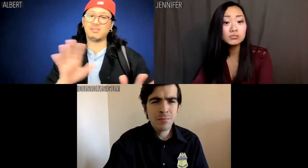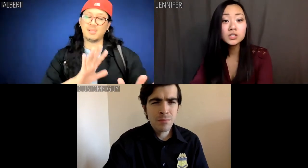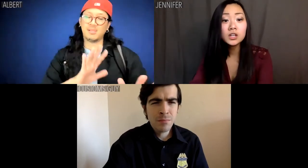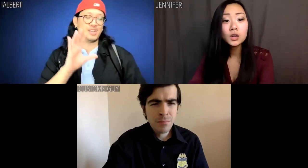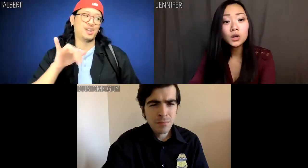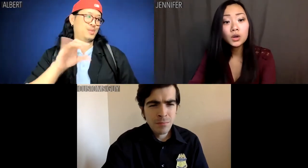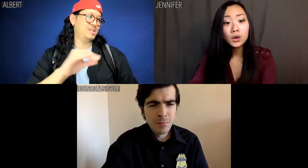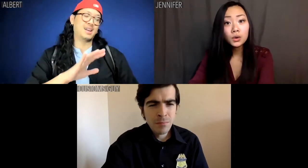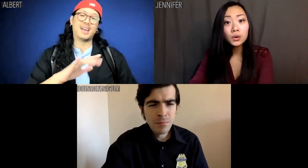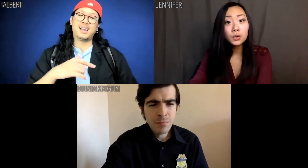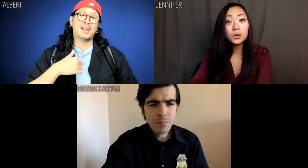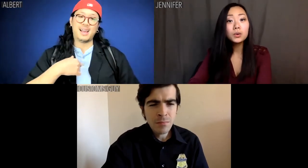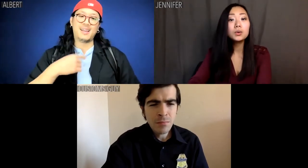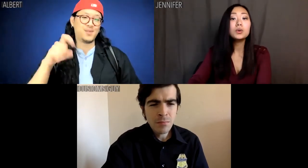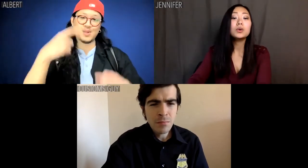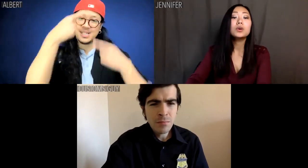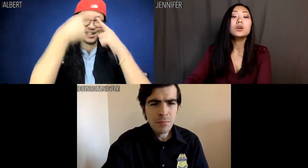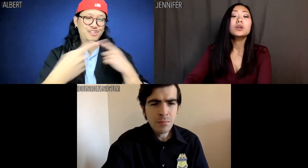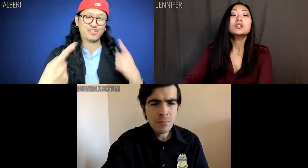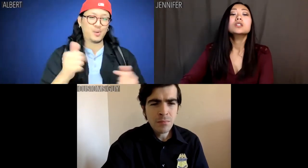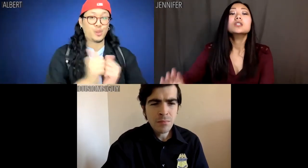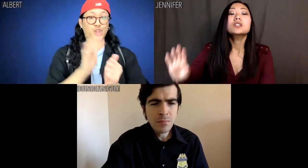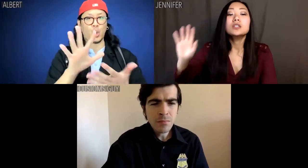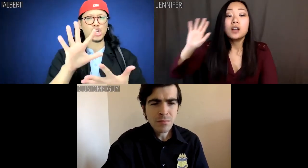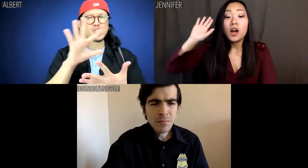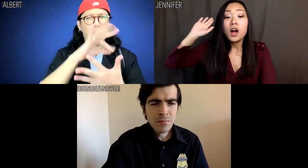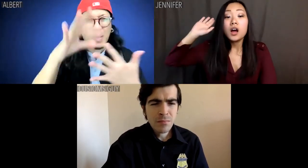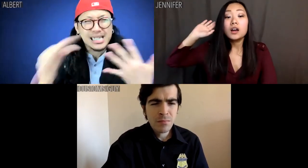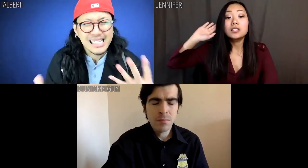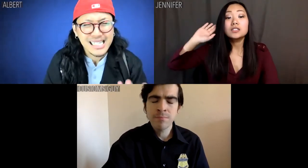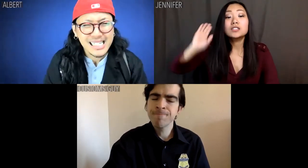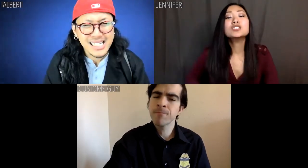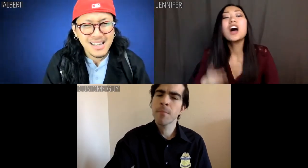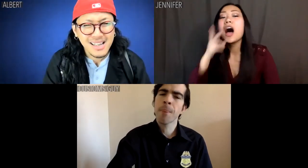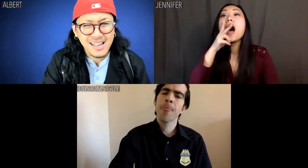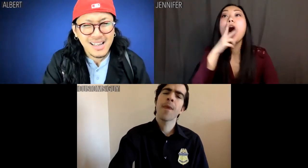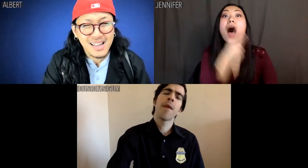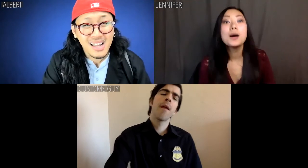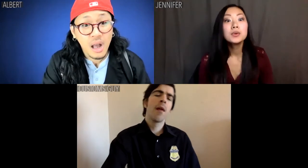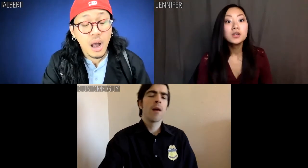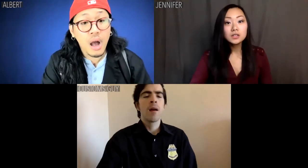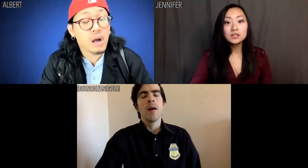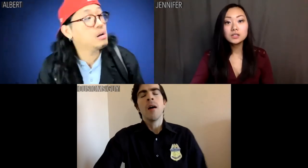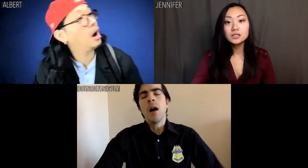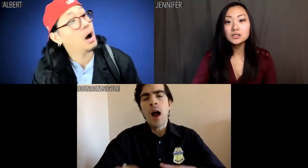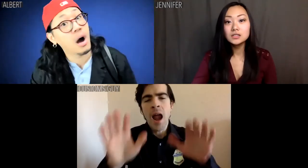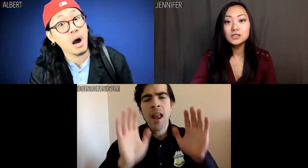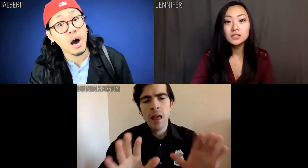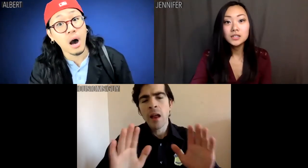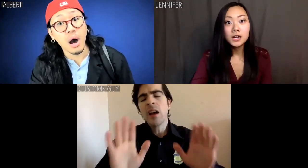Albert: Yo, I disagree with your choicessss Jennifer: Shut up!